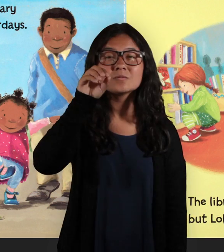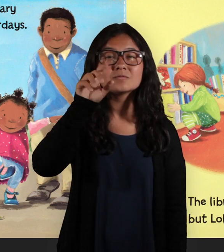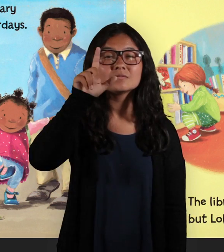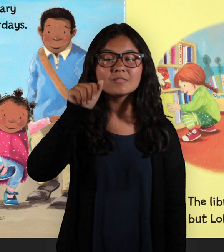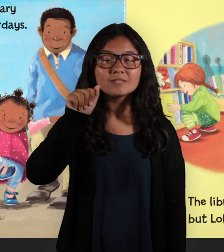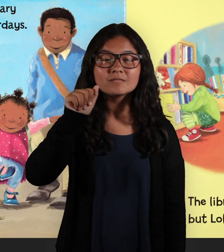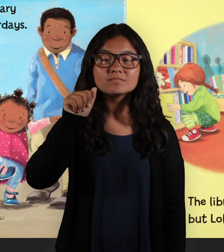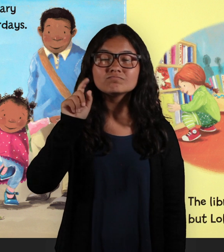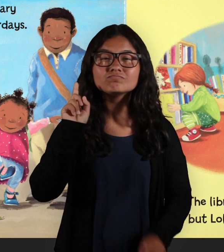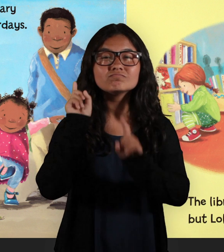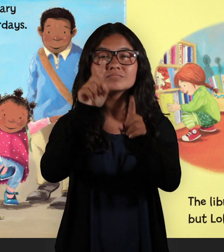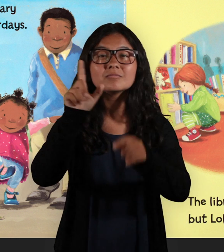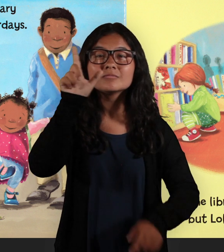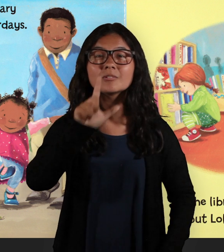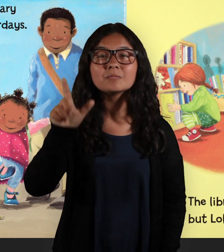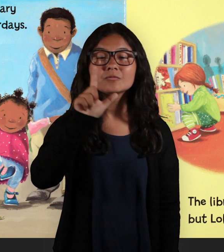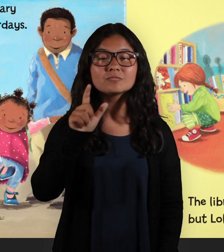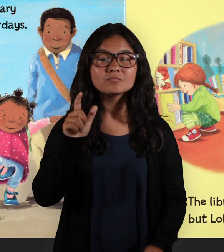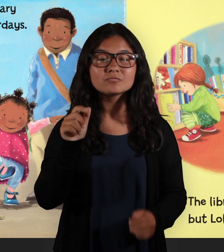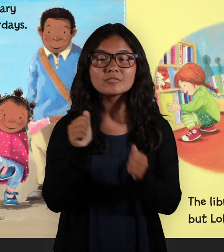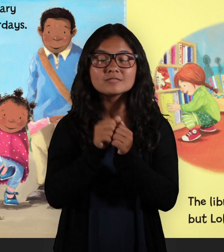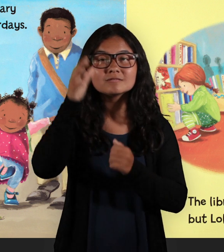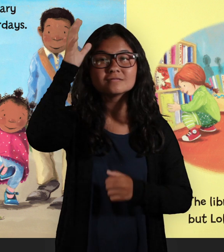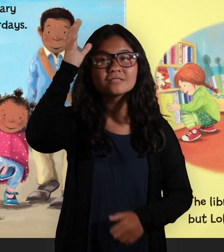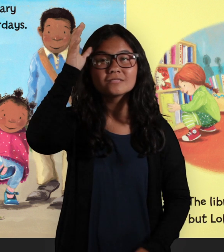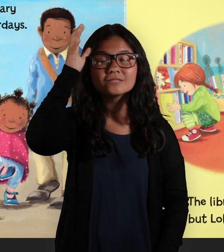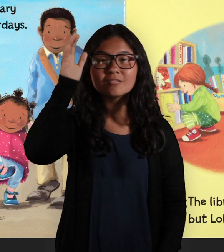Lola goes to the library with Daddy on Saturdays.